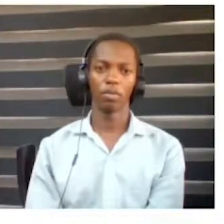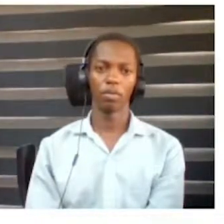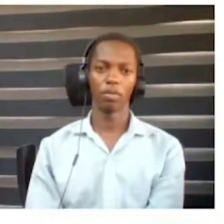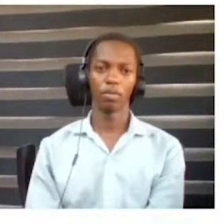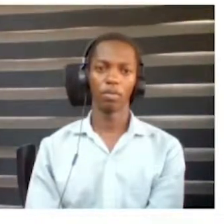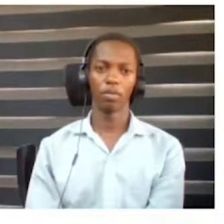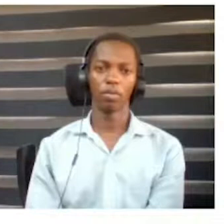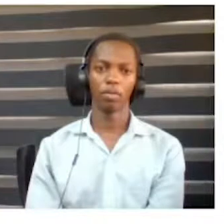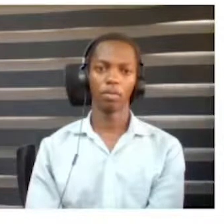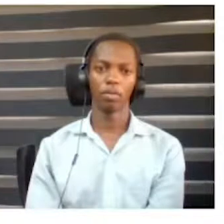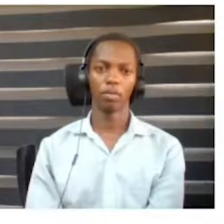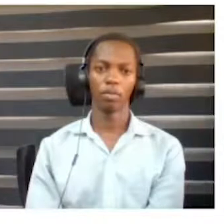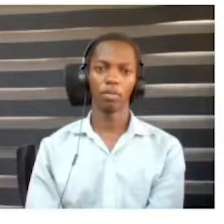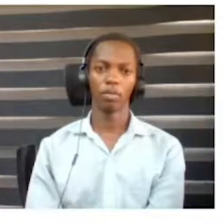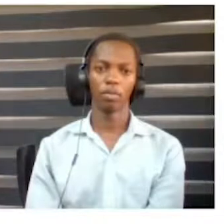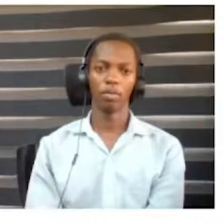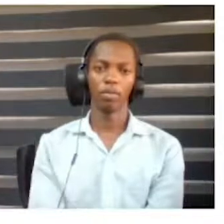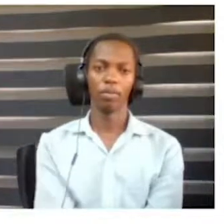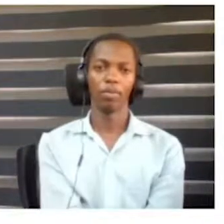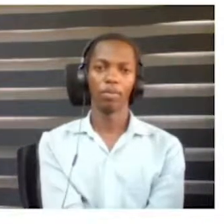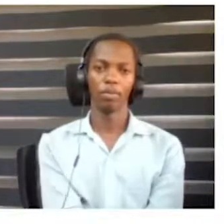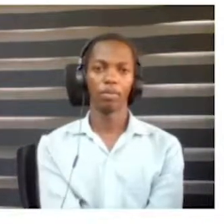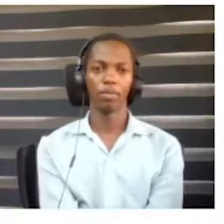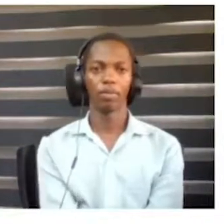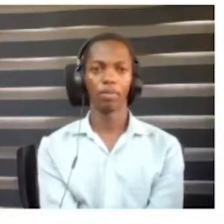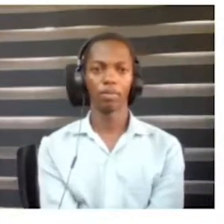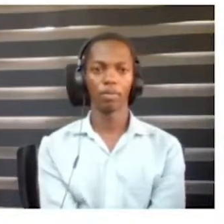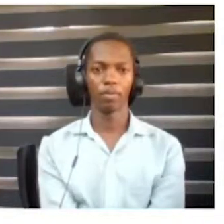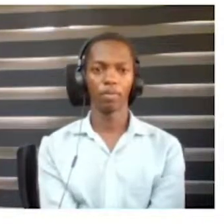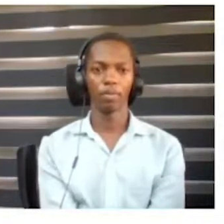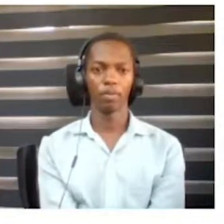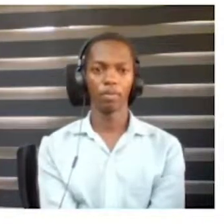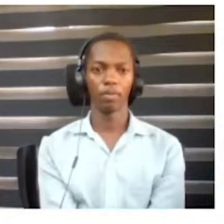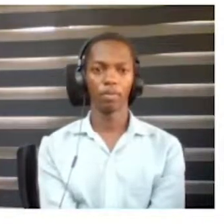Also, parents who are deaf kids can use an app to start learning sign language.